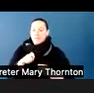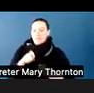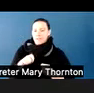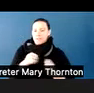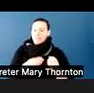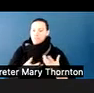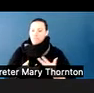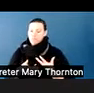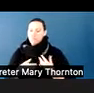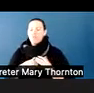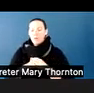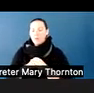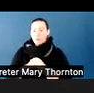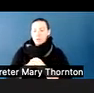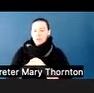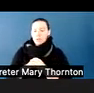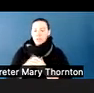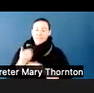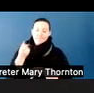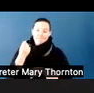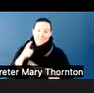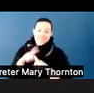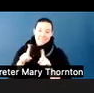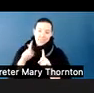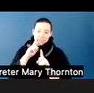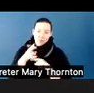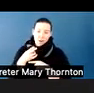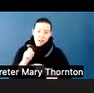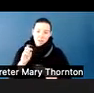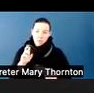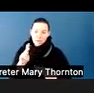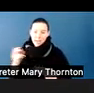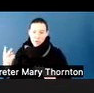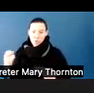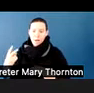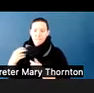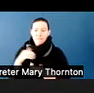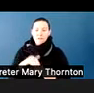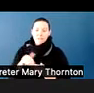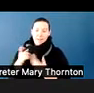or in K-12 education. One of the things that happens in K-12 education,